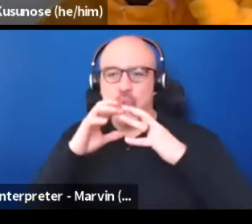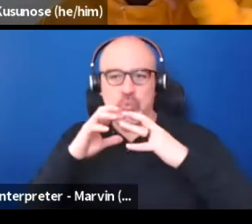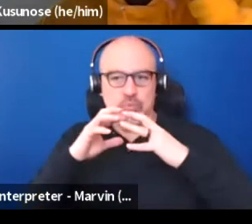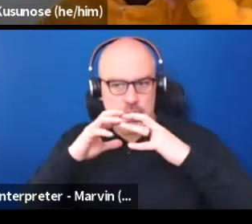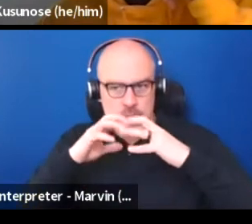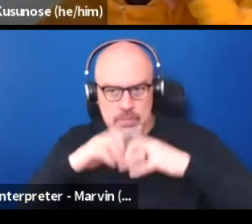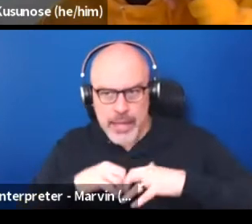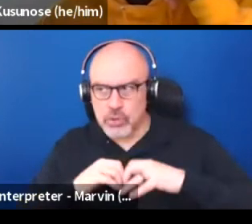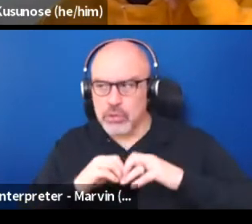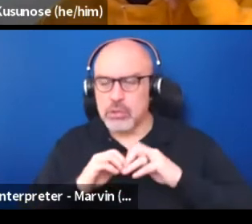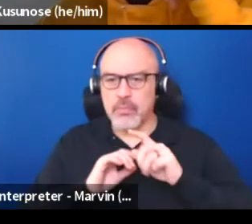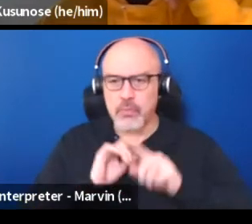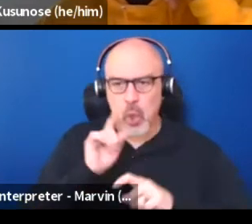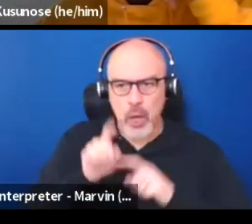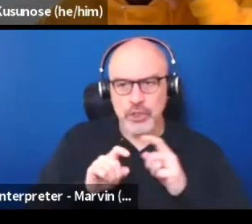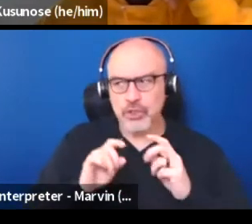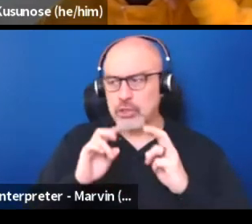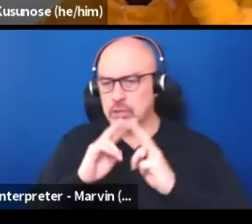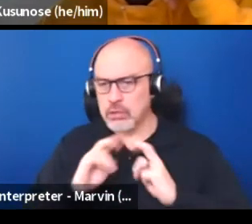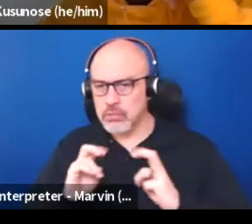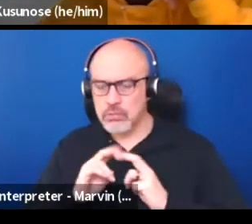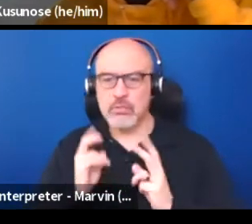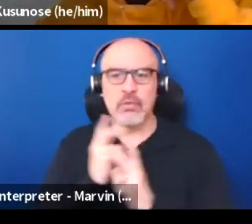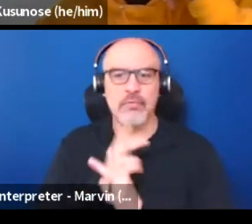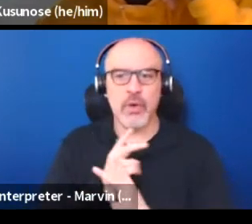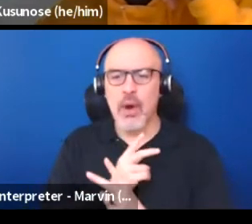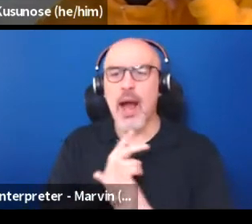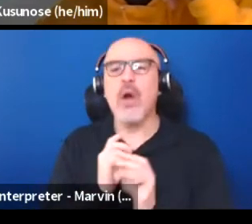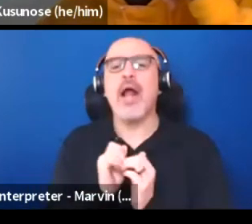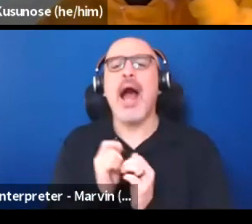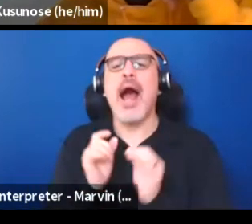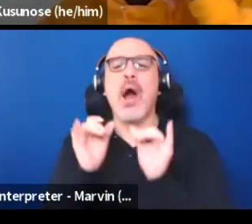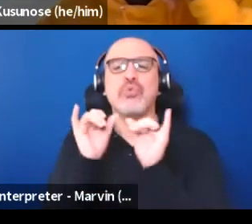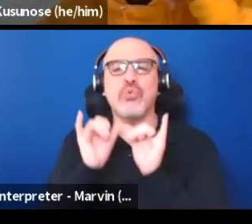and question and tackle how we measure the impact